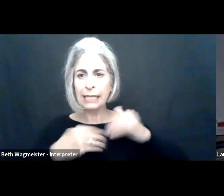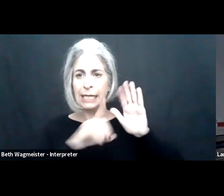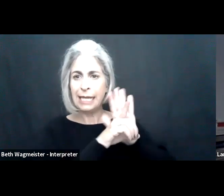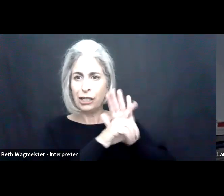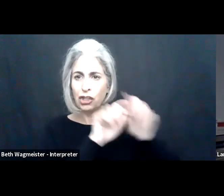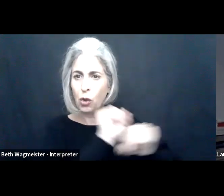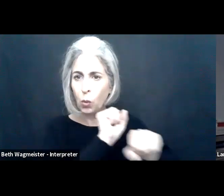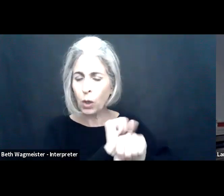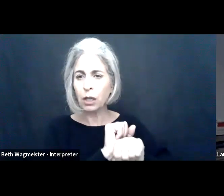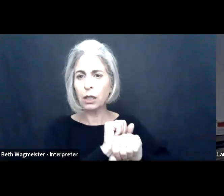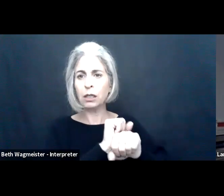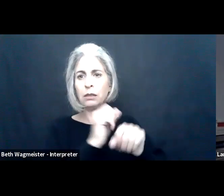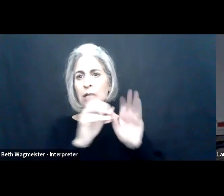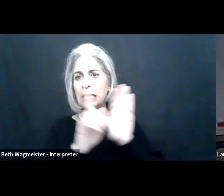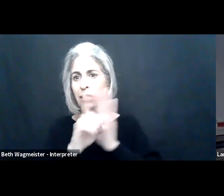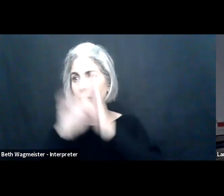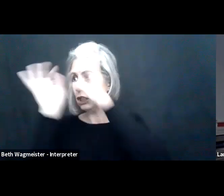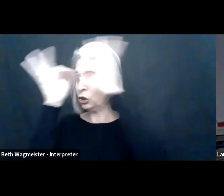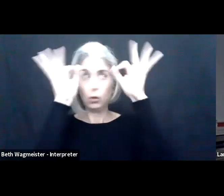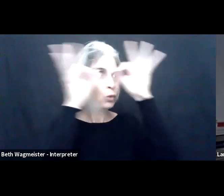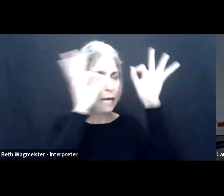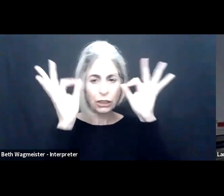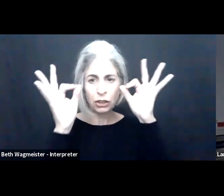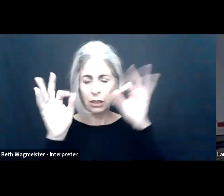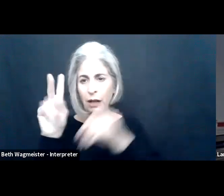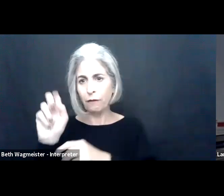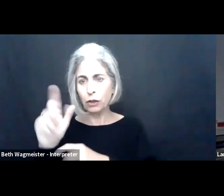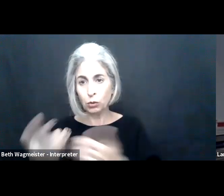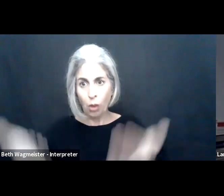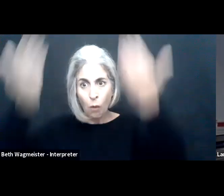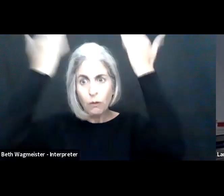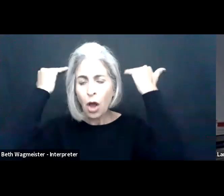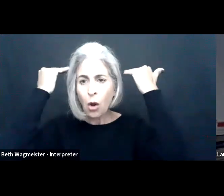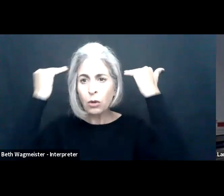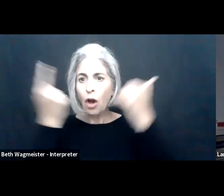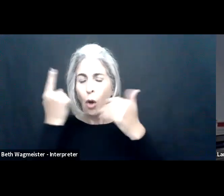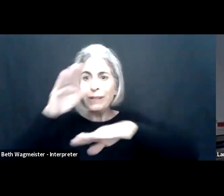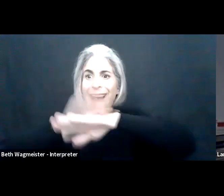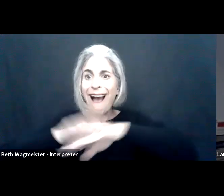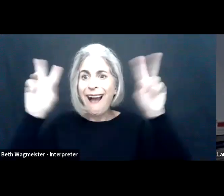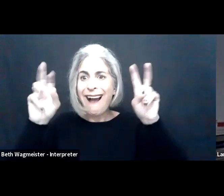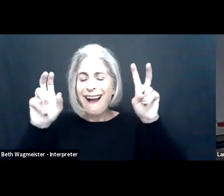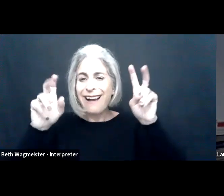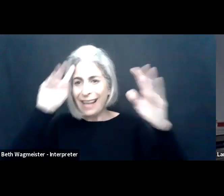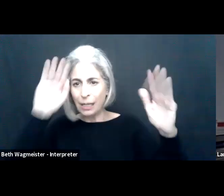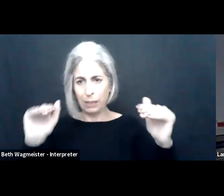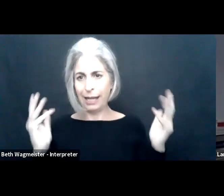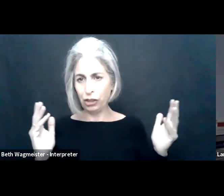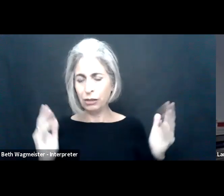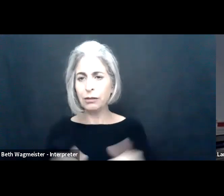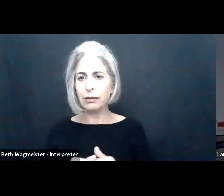home. they're experiencing from working from There's fatigue from components of digital work, digital distractions,